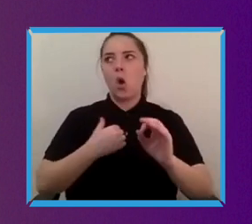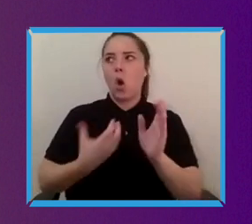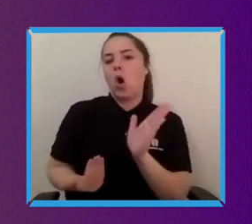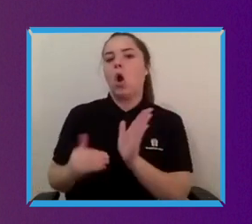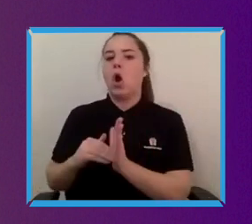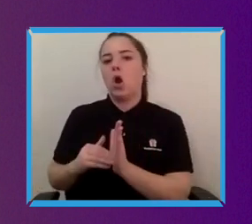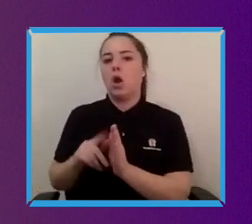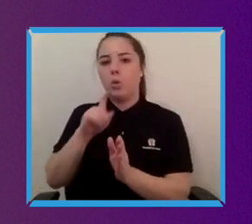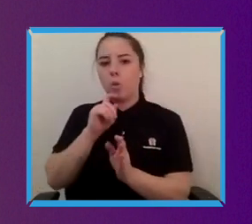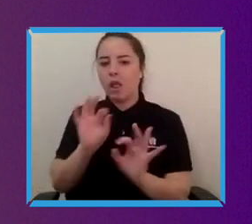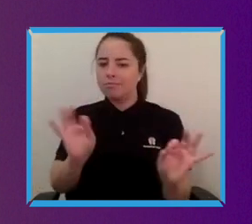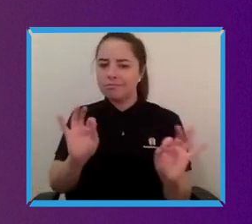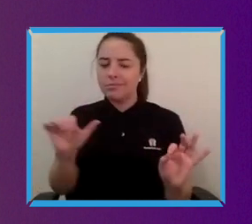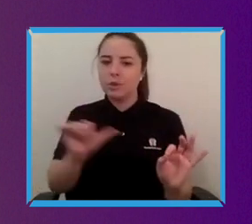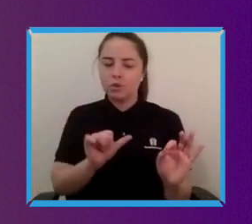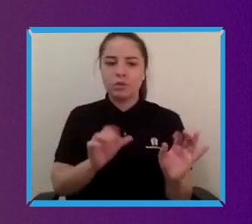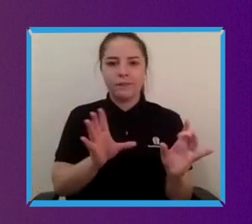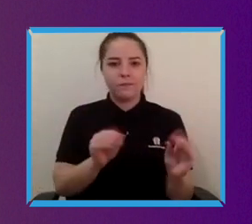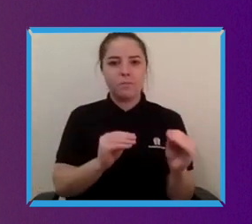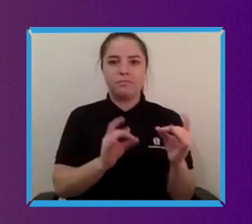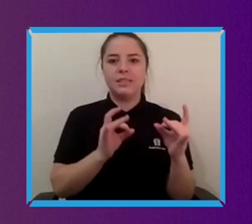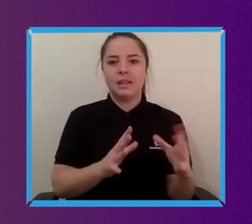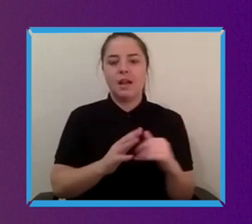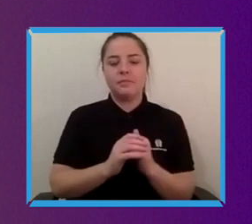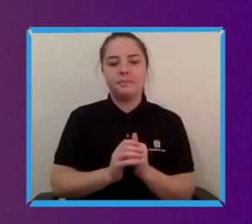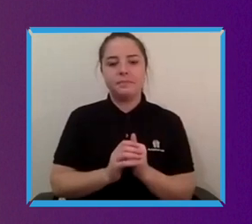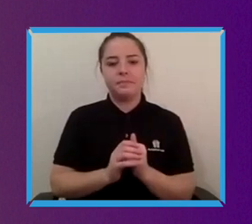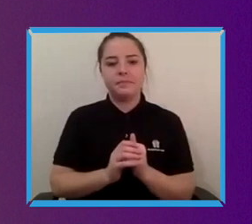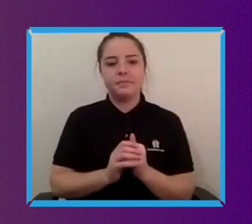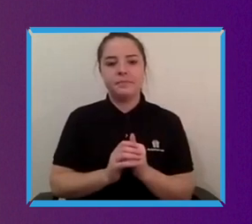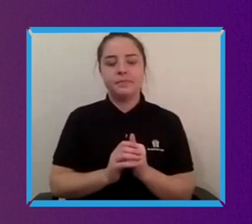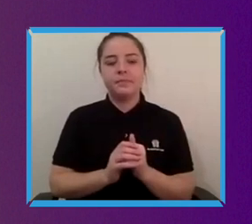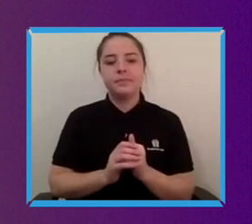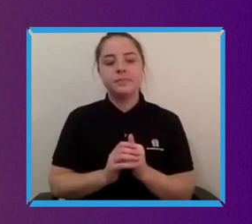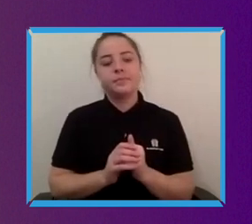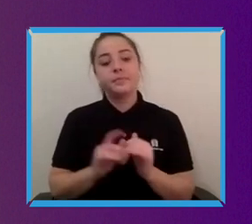And then sticking with that area Janice I wonder if we can think about